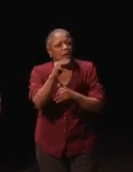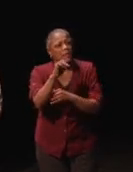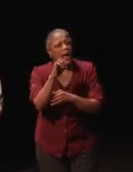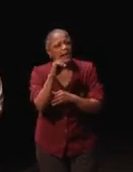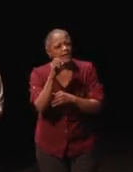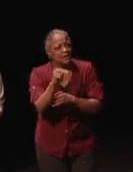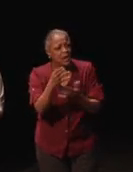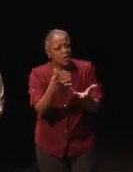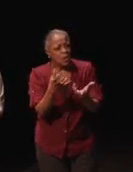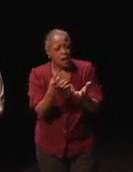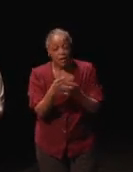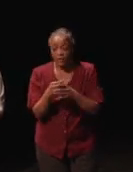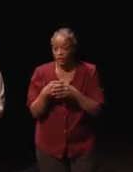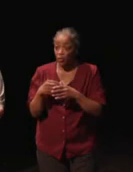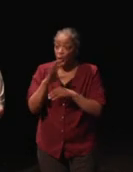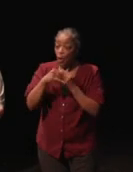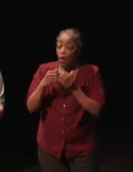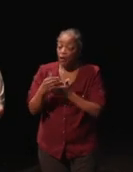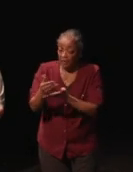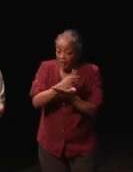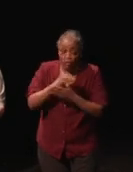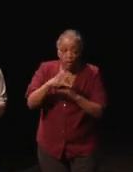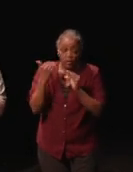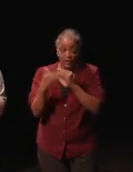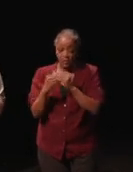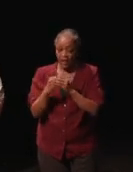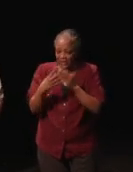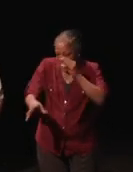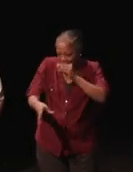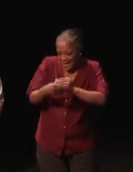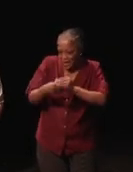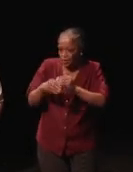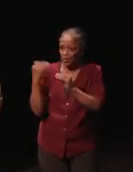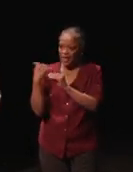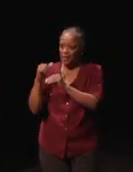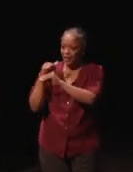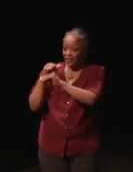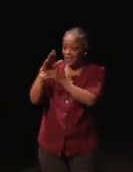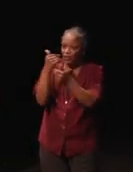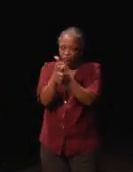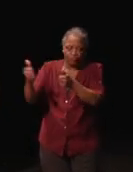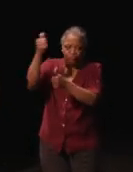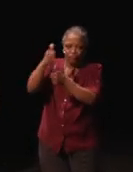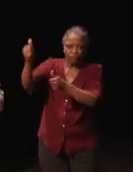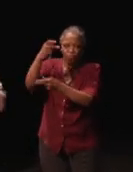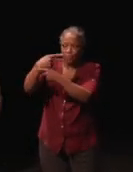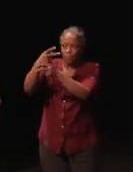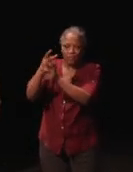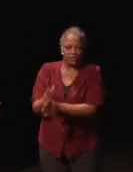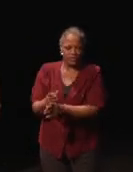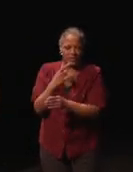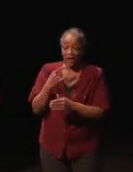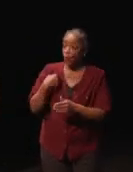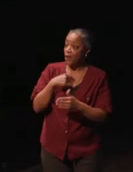I took all those emails, I attached it to an email that I sent to the executive producers saying, "We have a bunch of flying